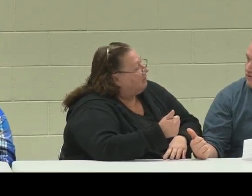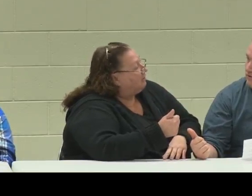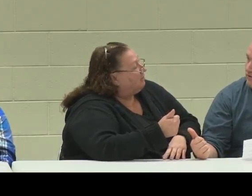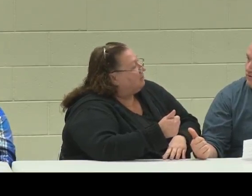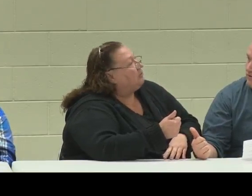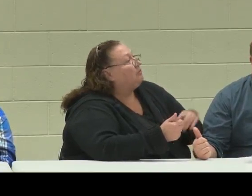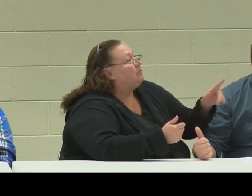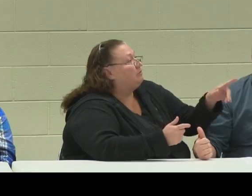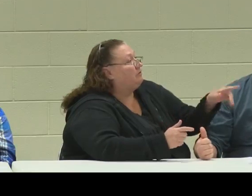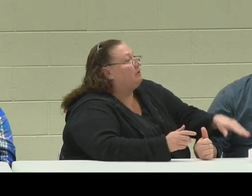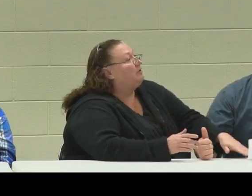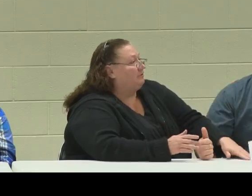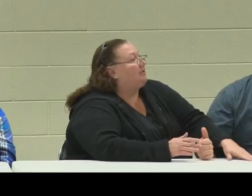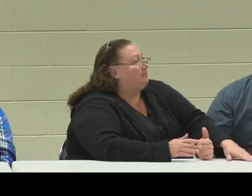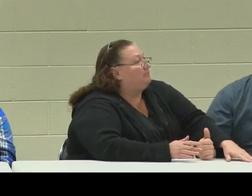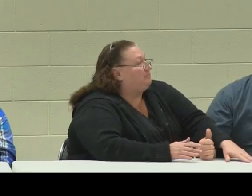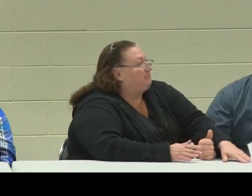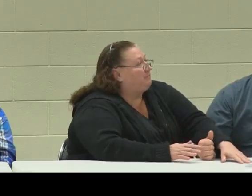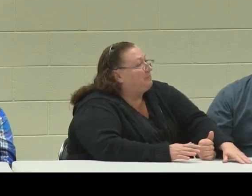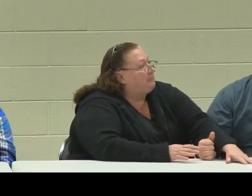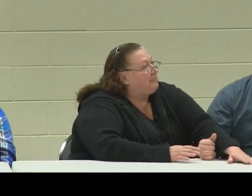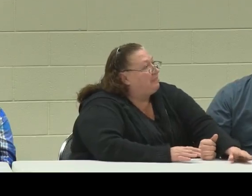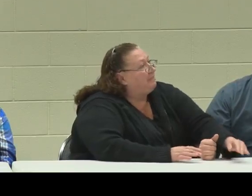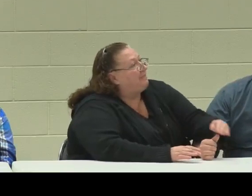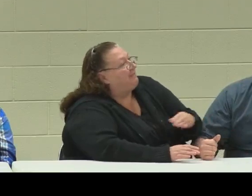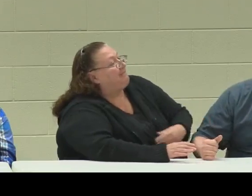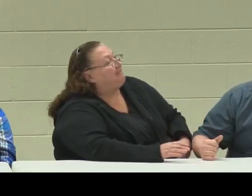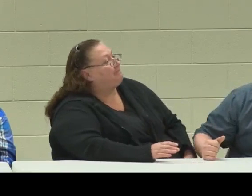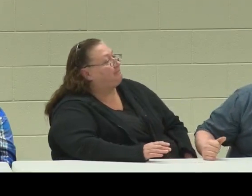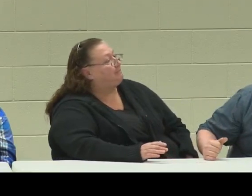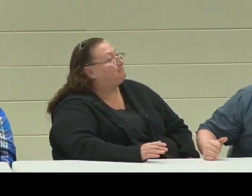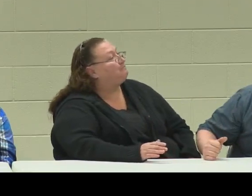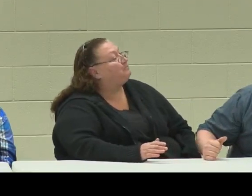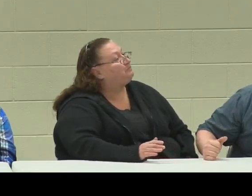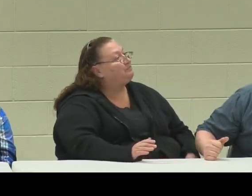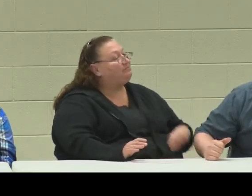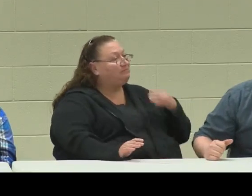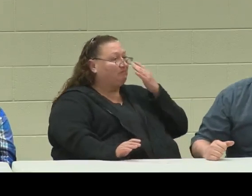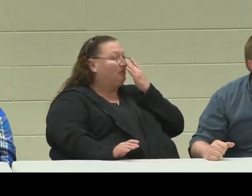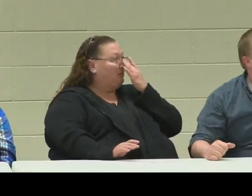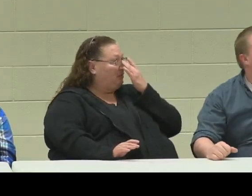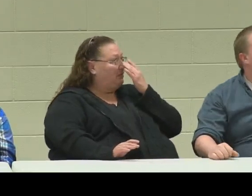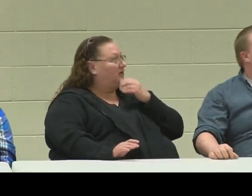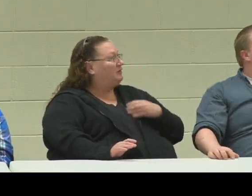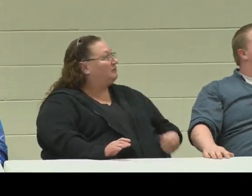Regi, do you want me to read the questions for you? "Yes."